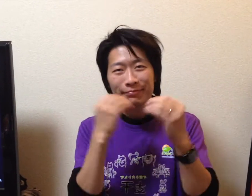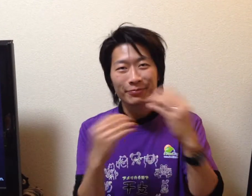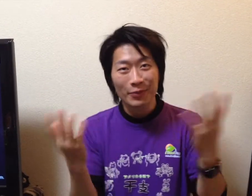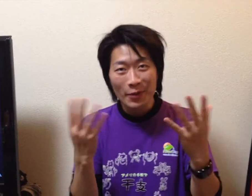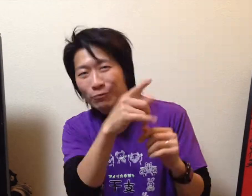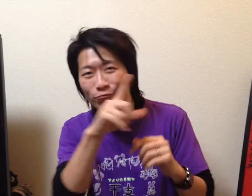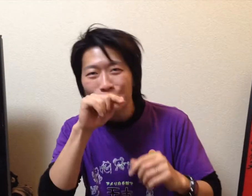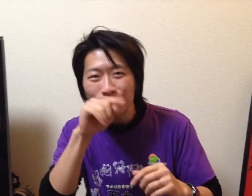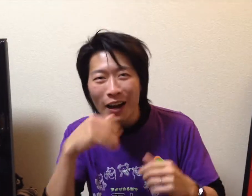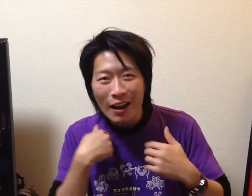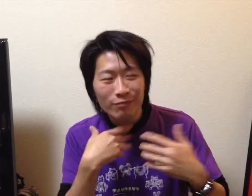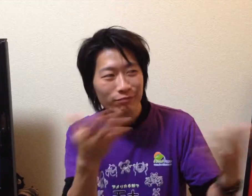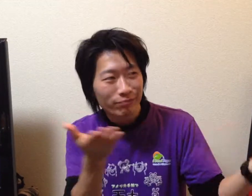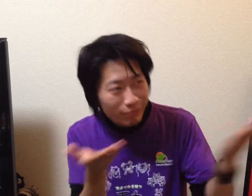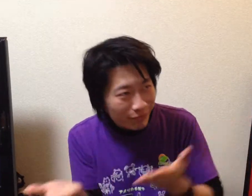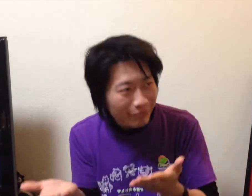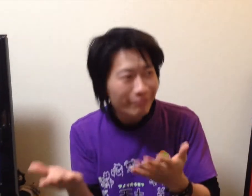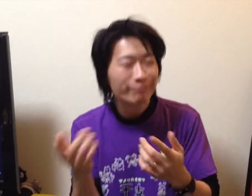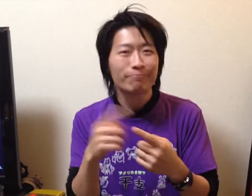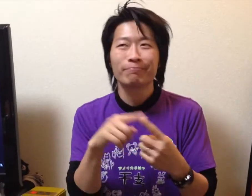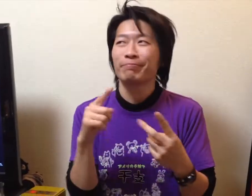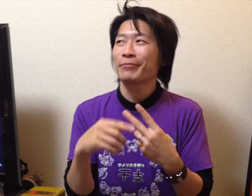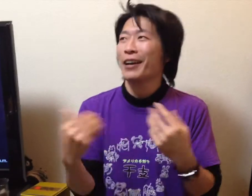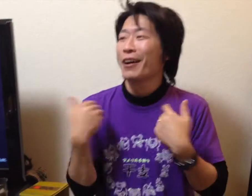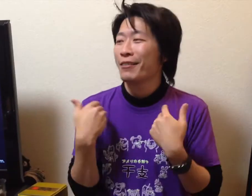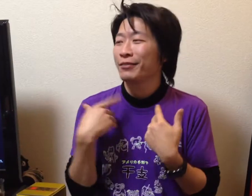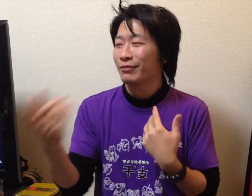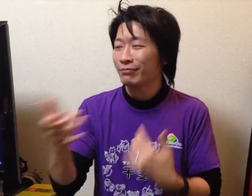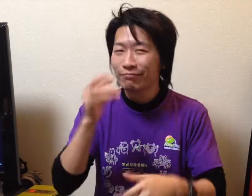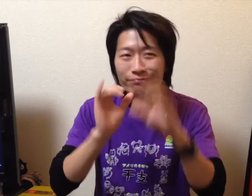We’re all here, brought food and chicken.